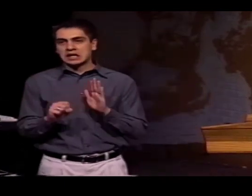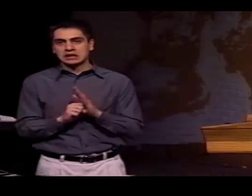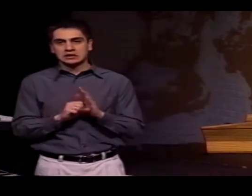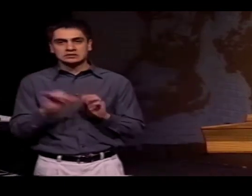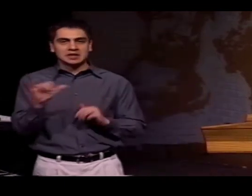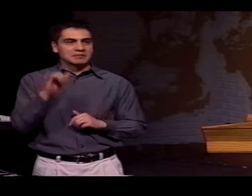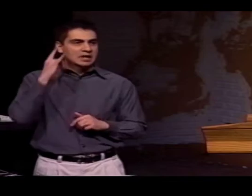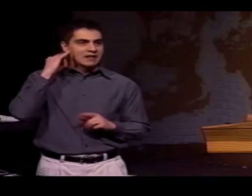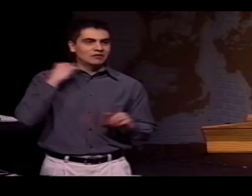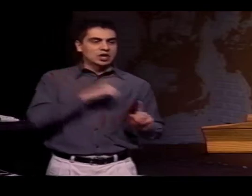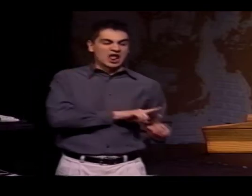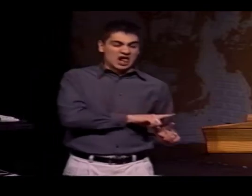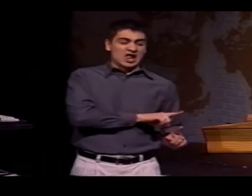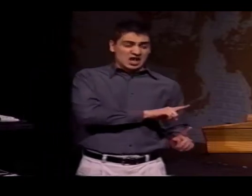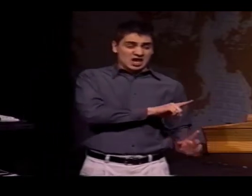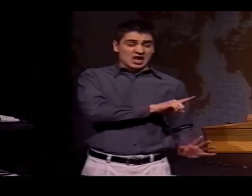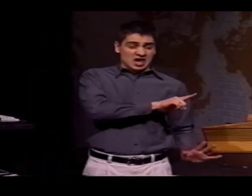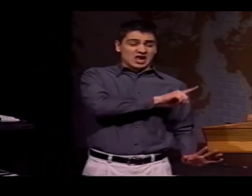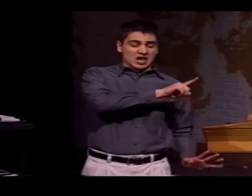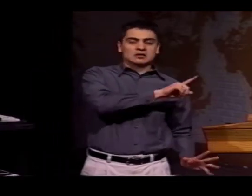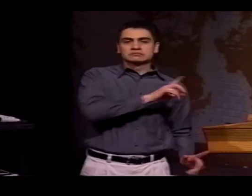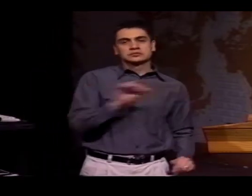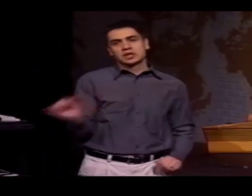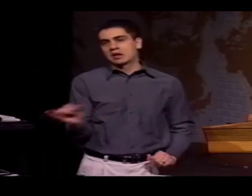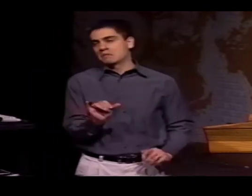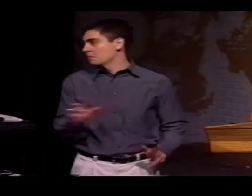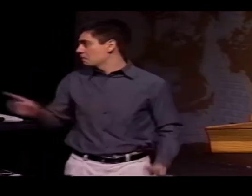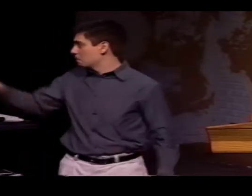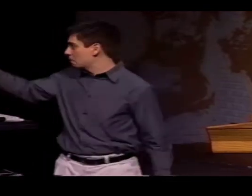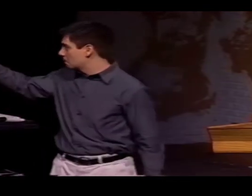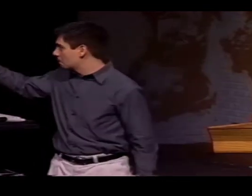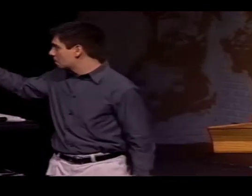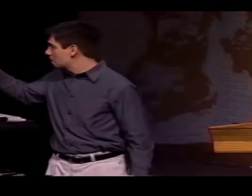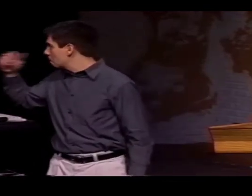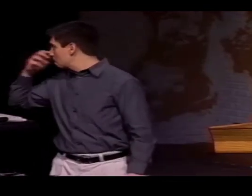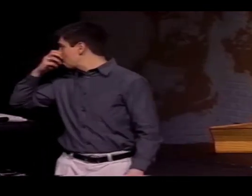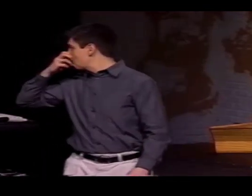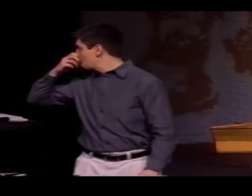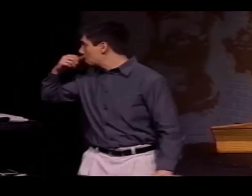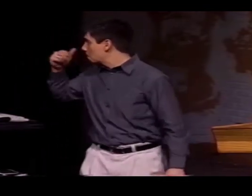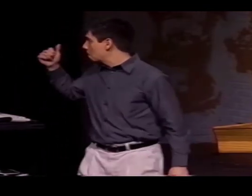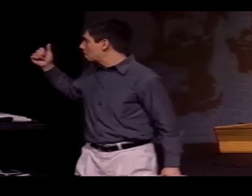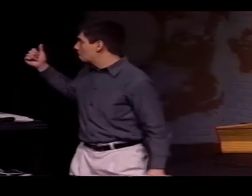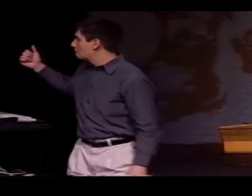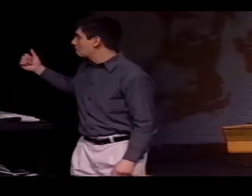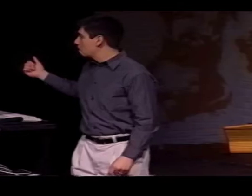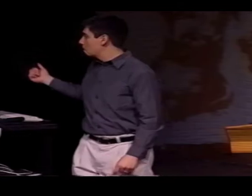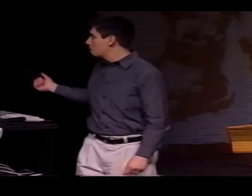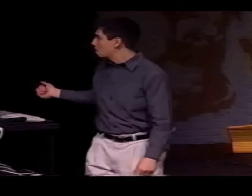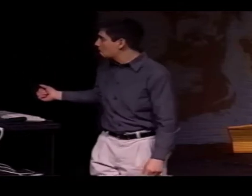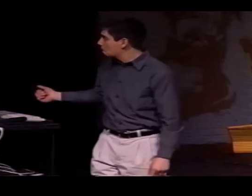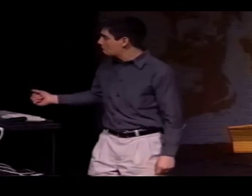TEXAS, RECALL, IS A HUGE STATE, JUST LIKE CALIFORNIA. IT'S QUITE A DISTANCE FROM ONE END TO THE OTHER.